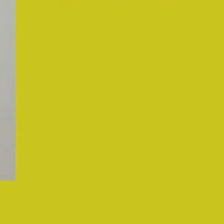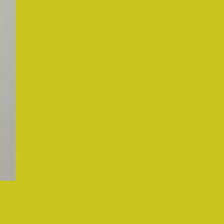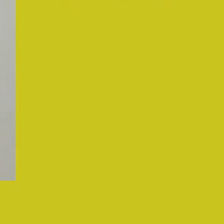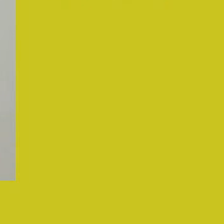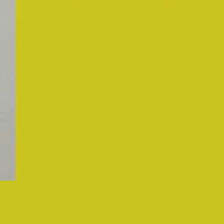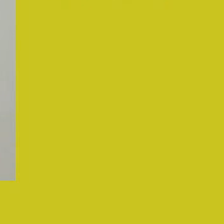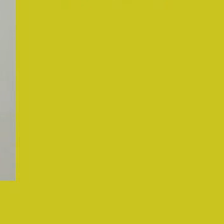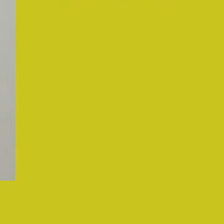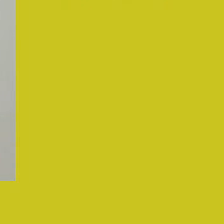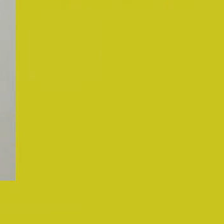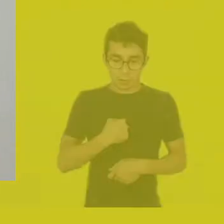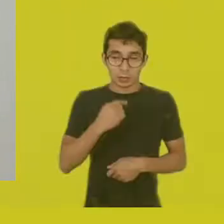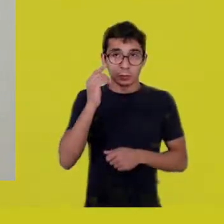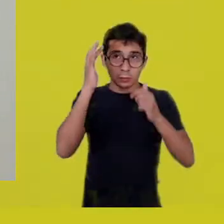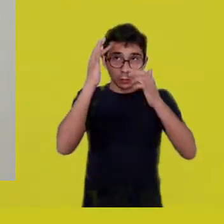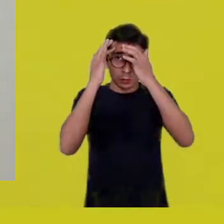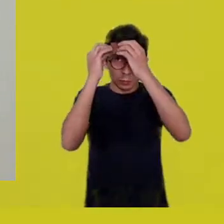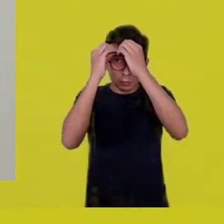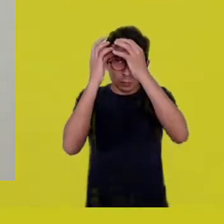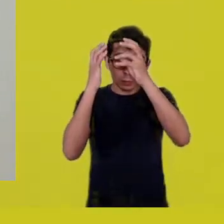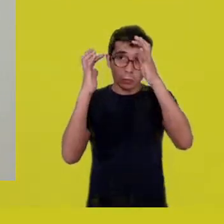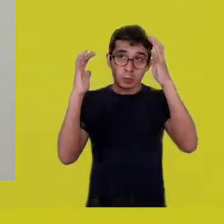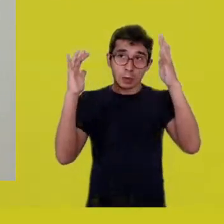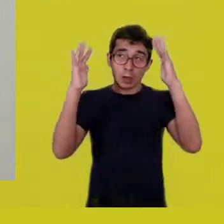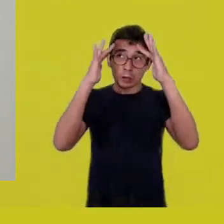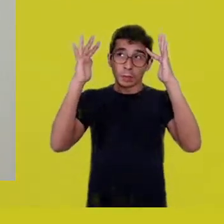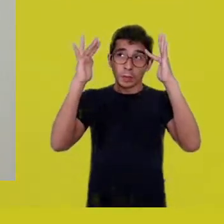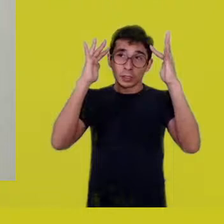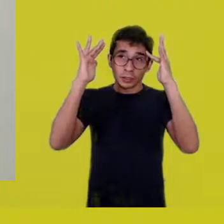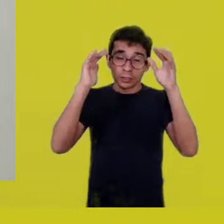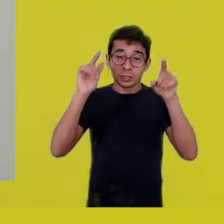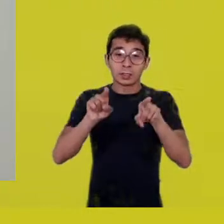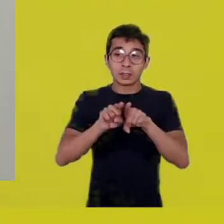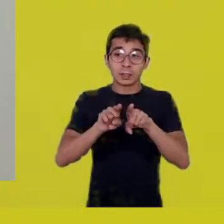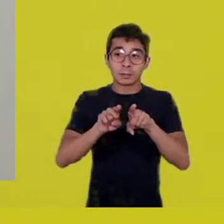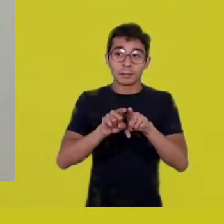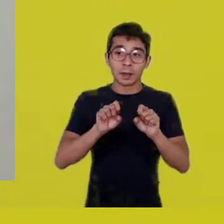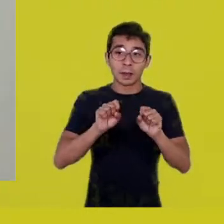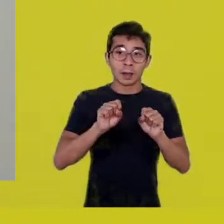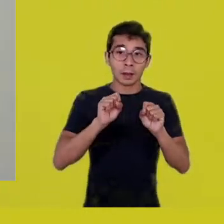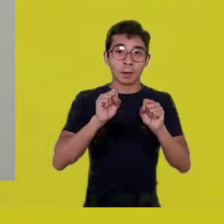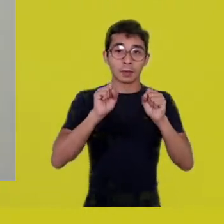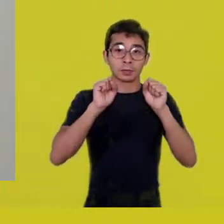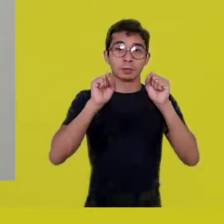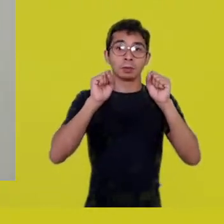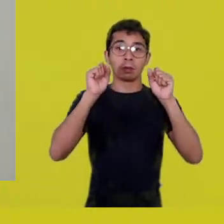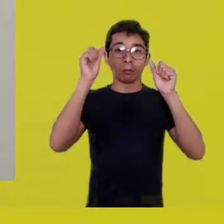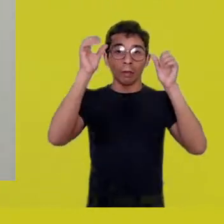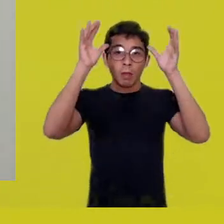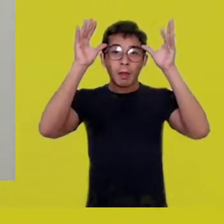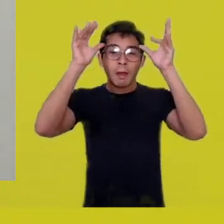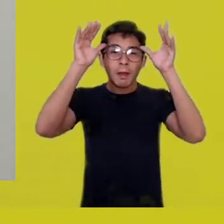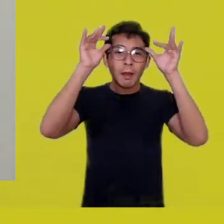but can also be a trance, the trance you experience when you sing or dance,